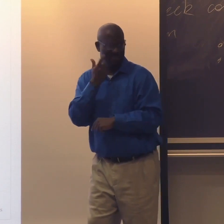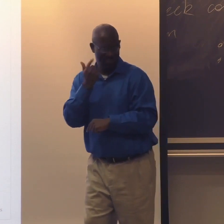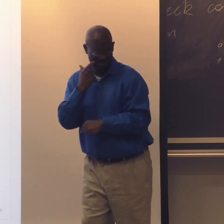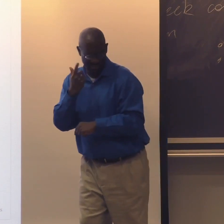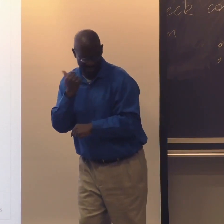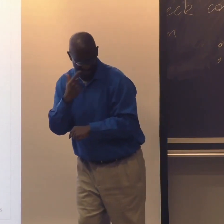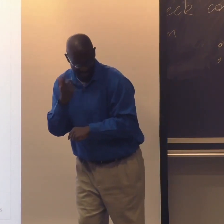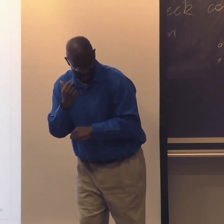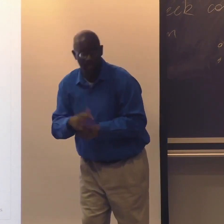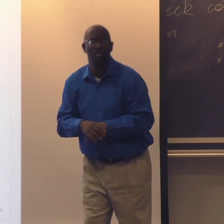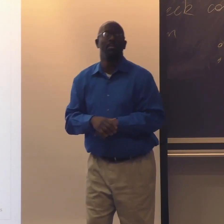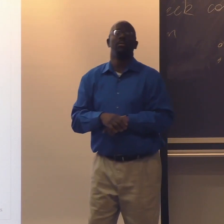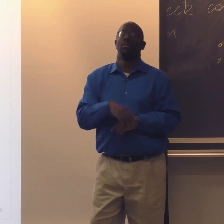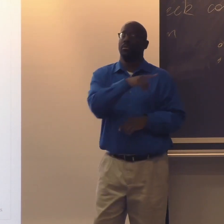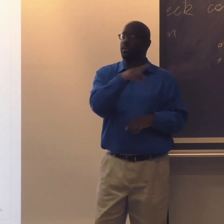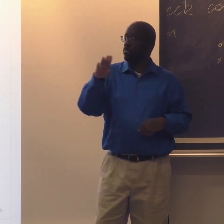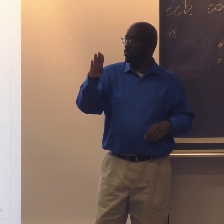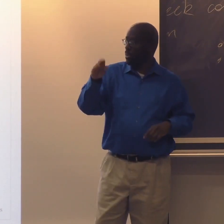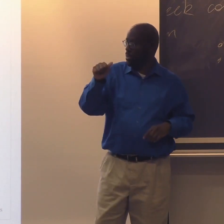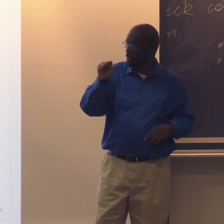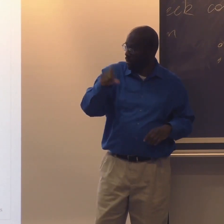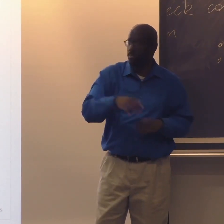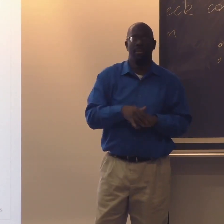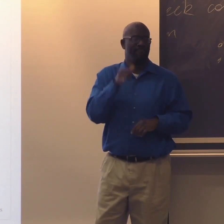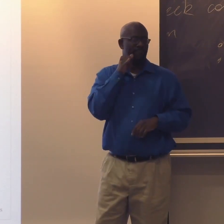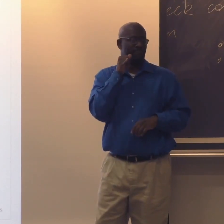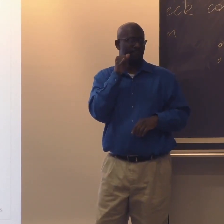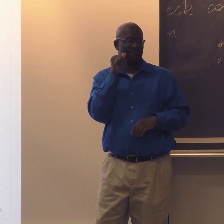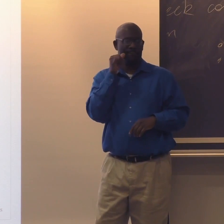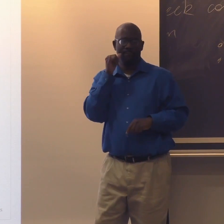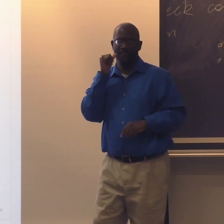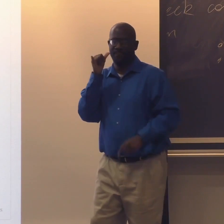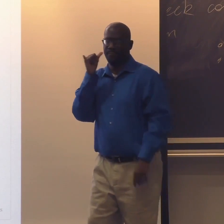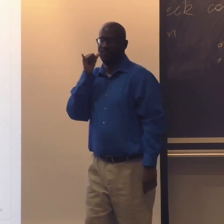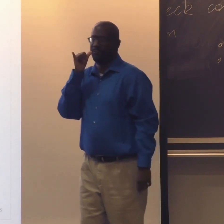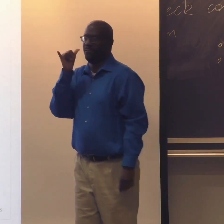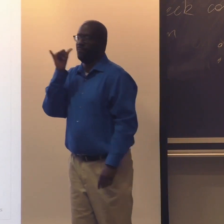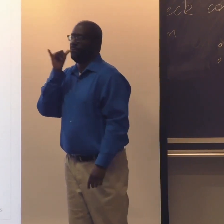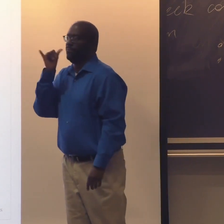the ASL sign looks like this. Black ASL looks like this.